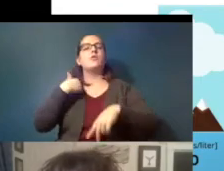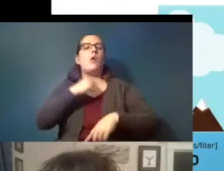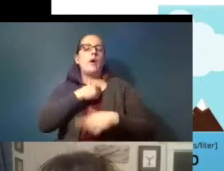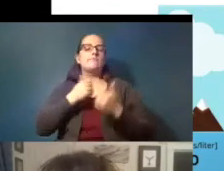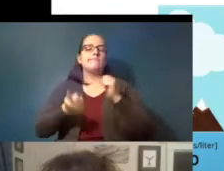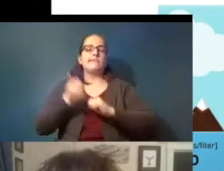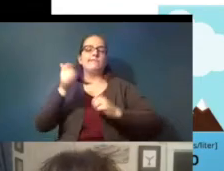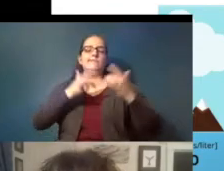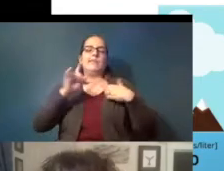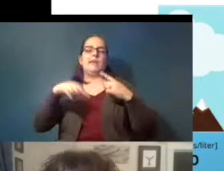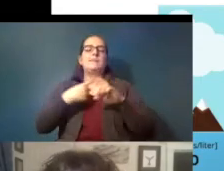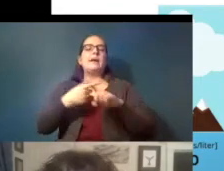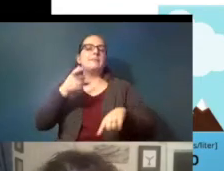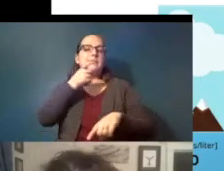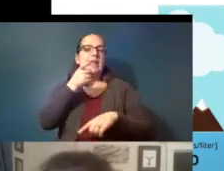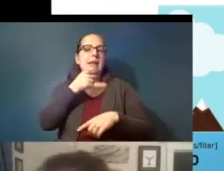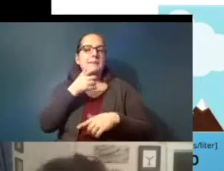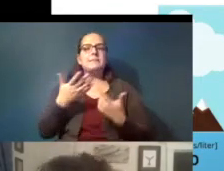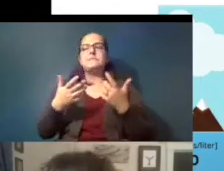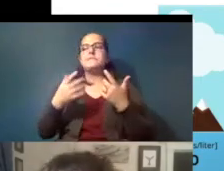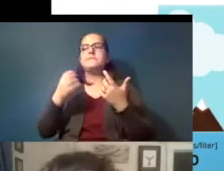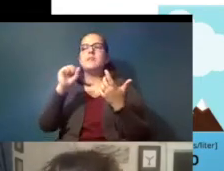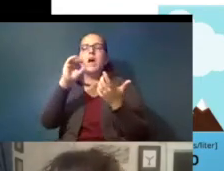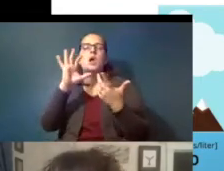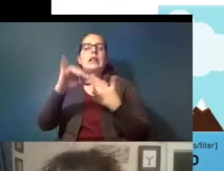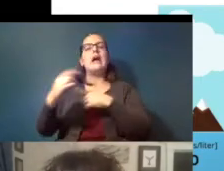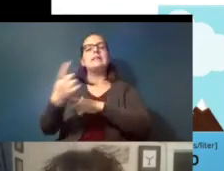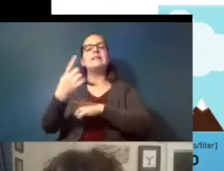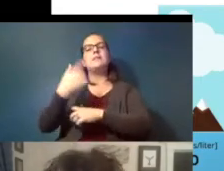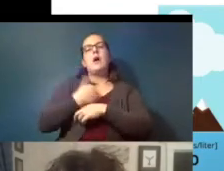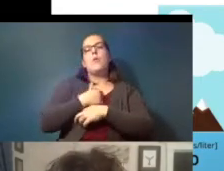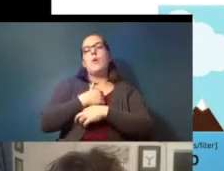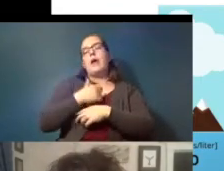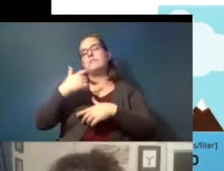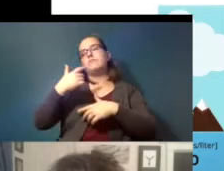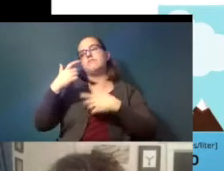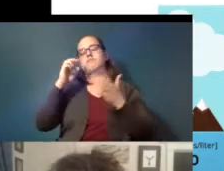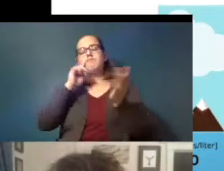yeah so that's something that something that we're looking into and people have suggested